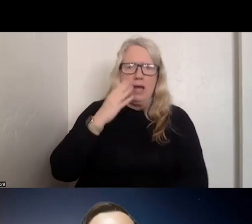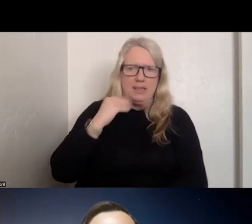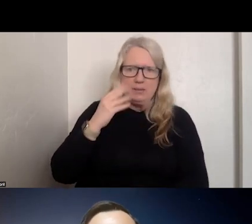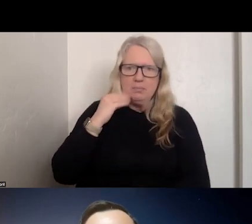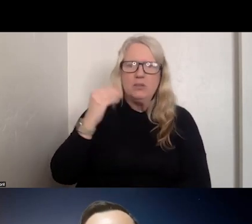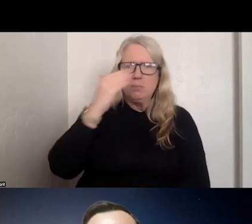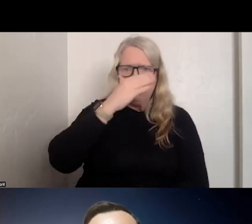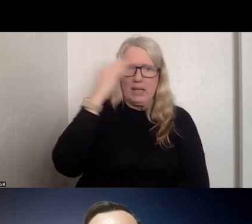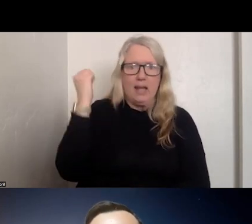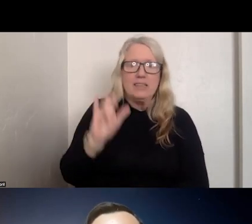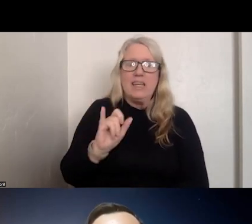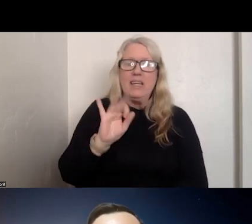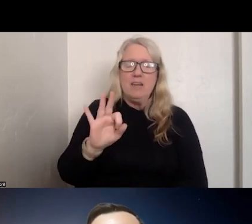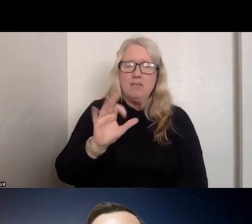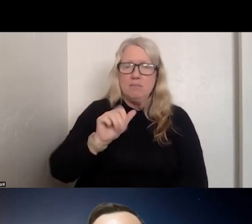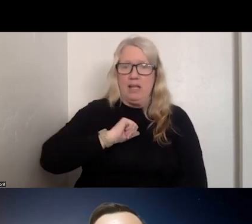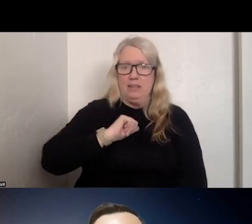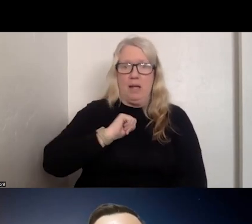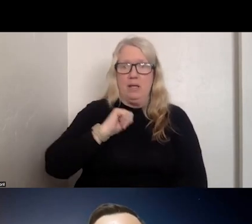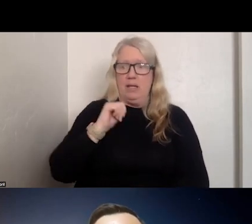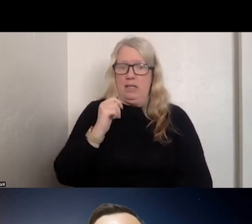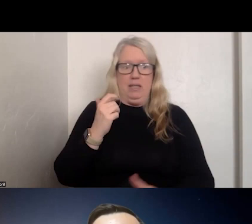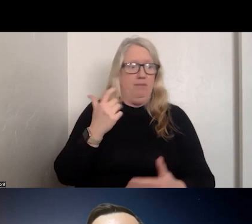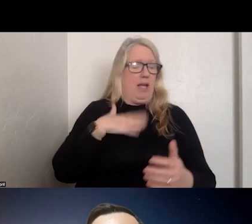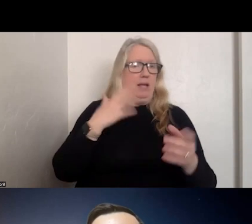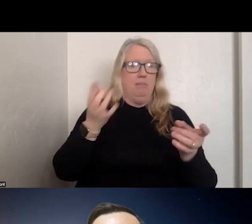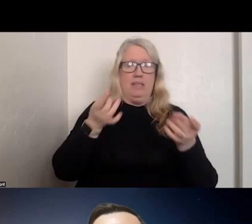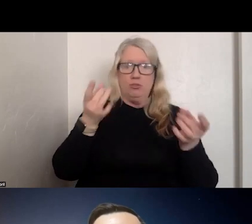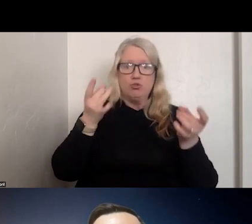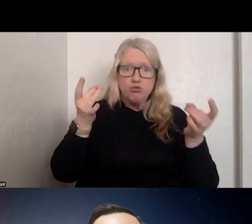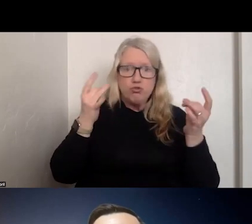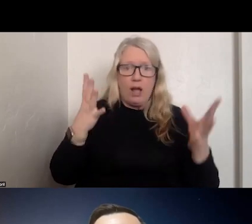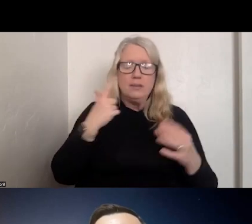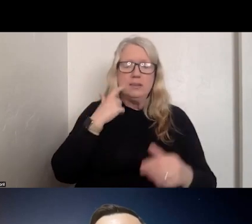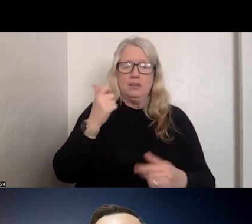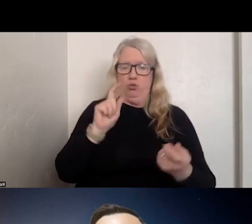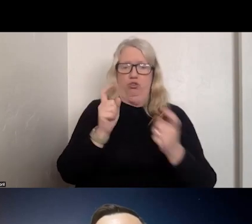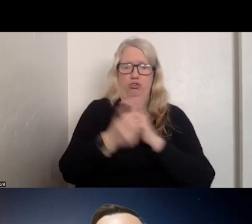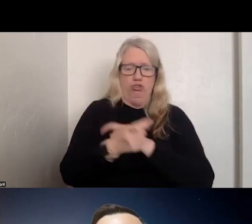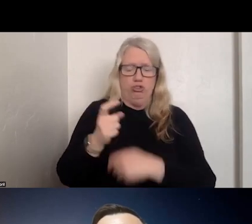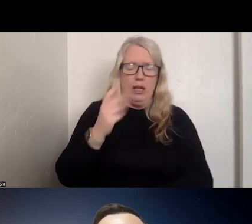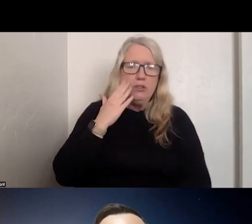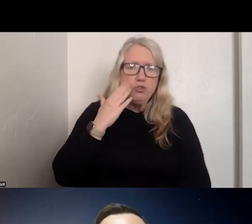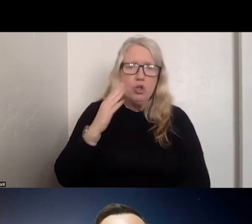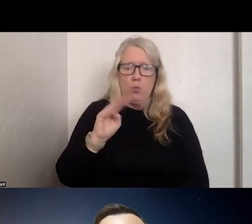IF I AM IN SOME SORT OF CRISIS OR MOOD CHANGE AND I AM NOT MET